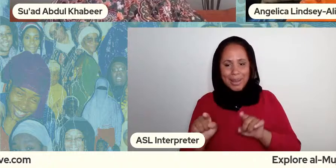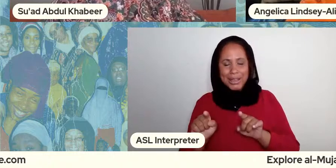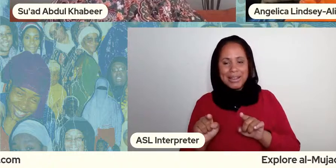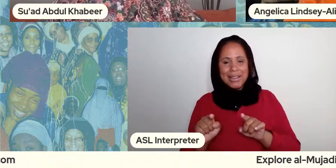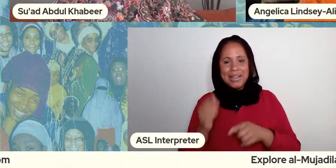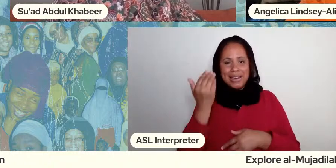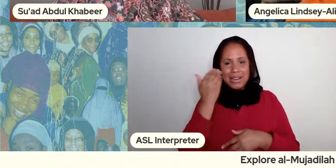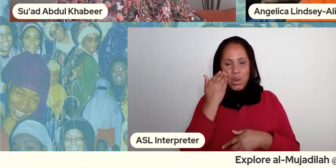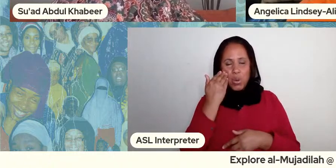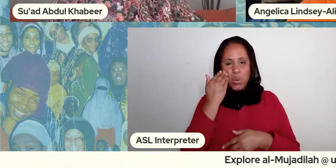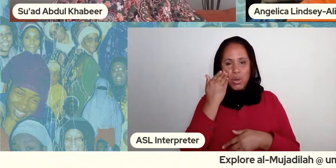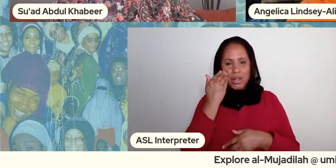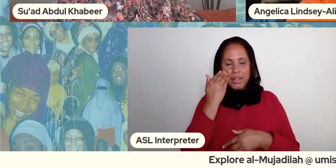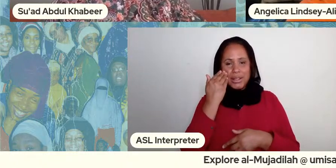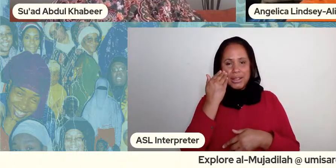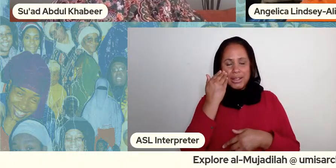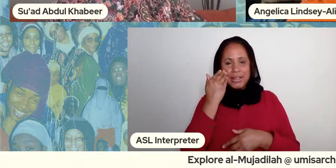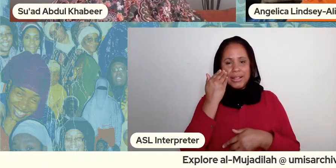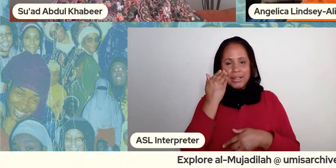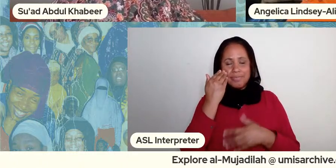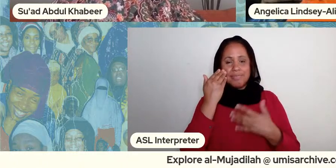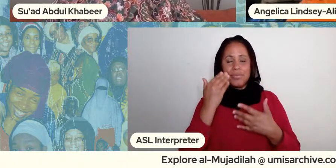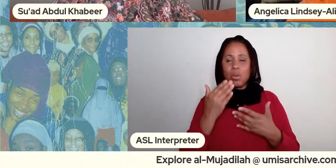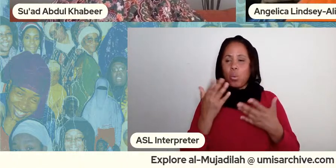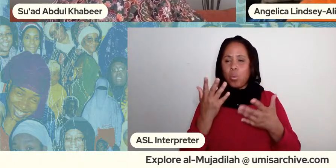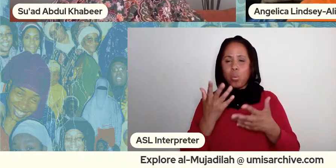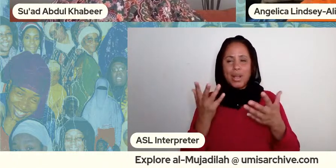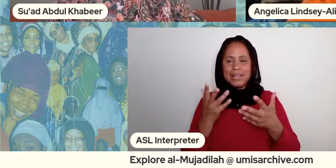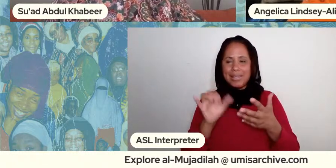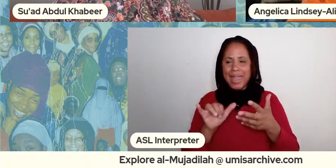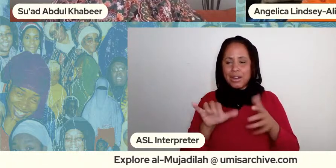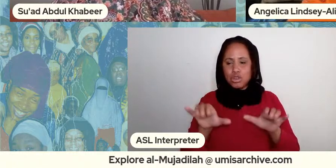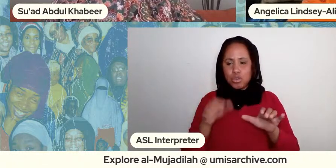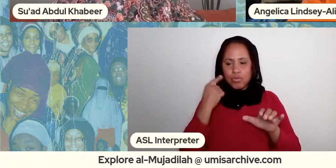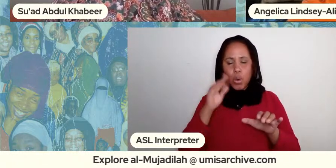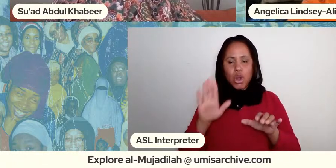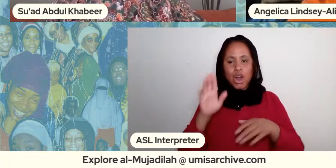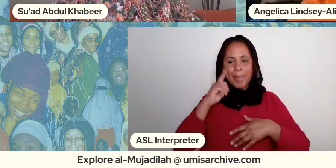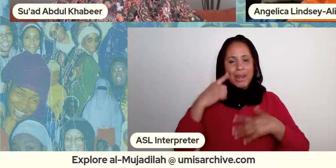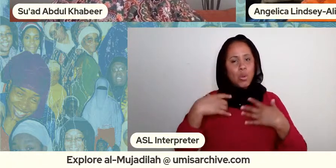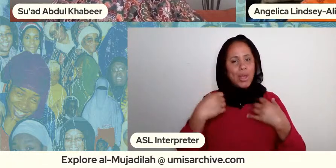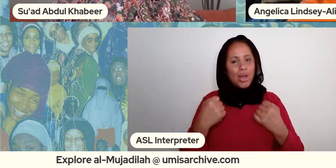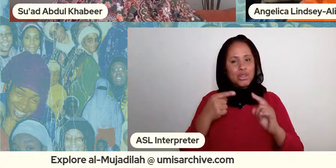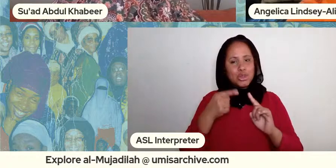properly you know what did that do for her mental health you know to know that she's just been like